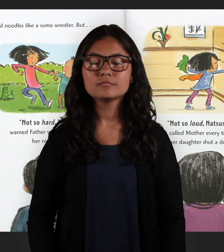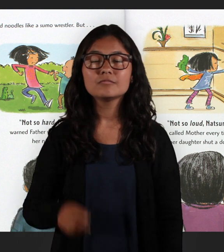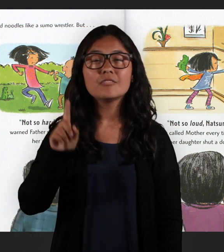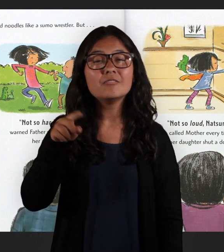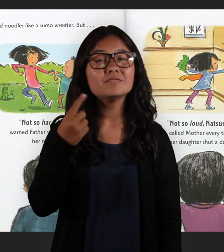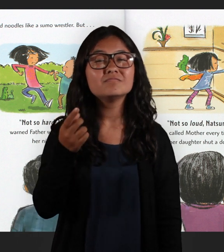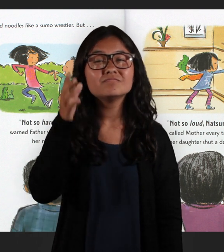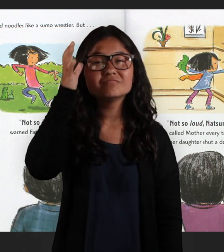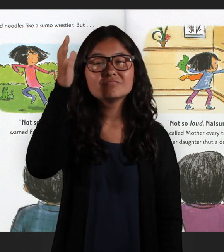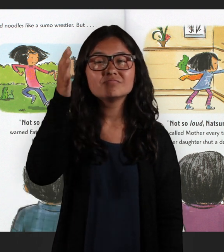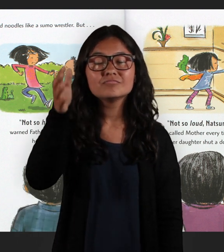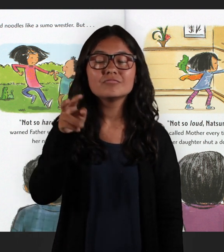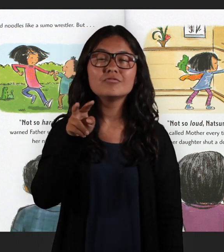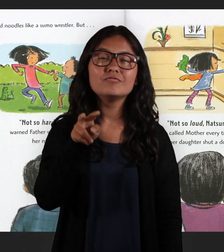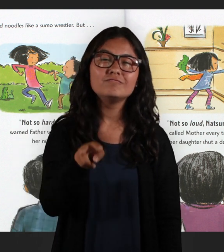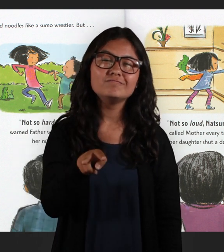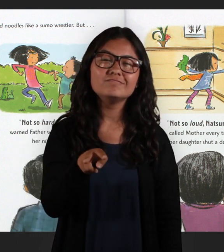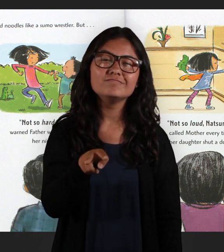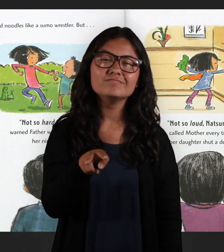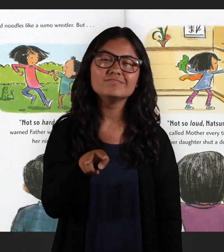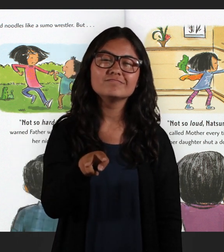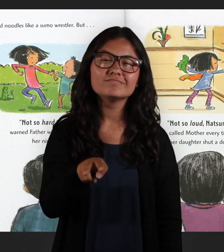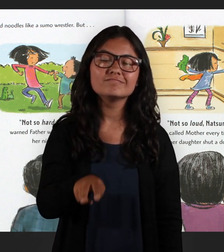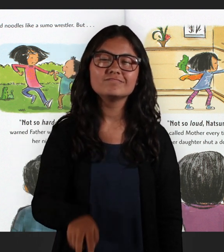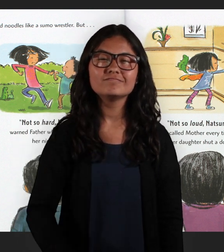Only grandfather smiled and said nothing.